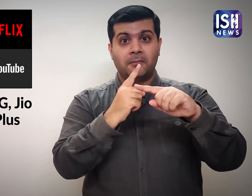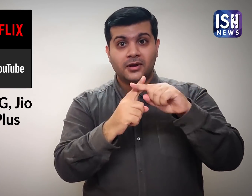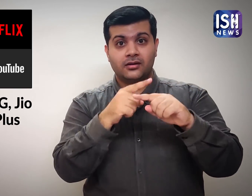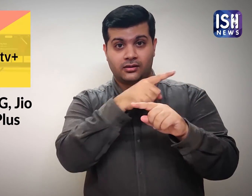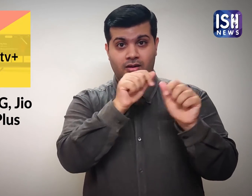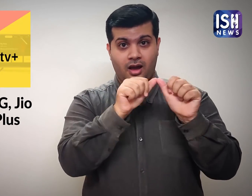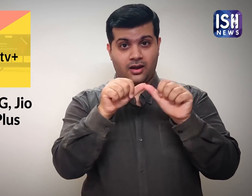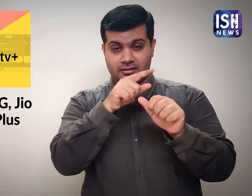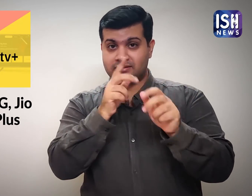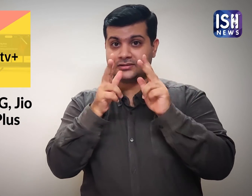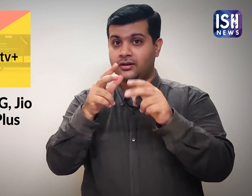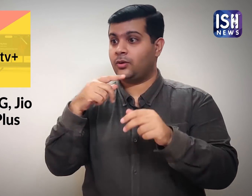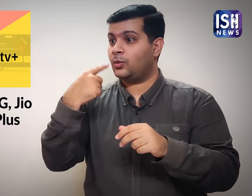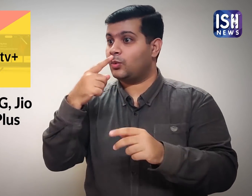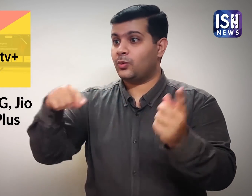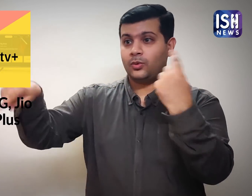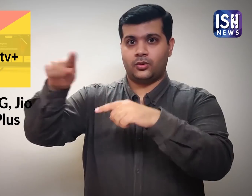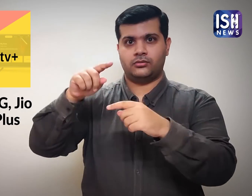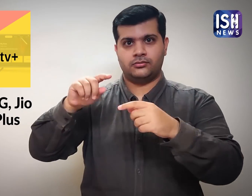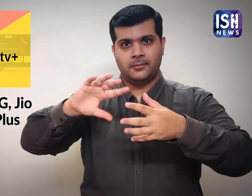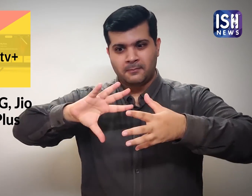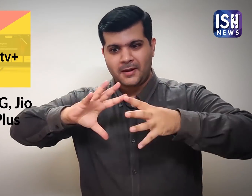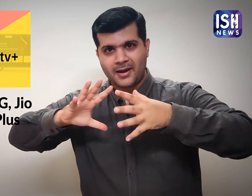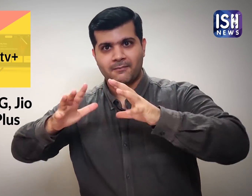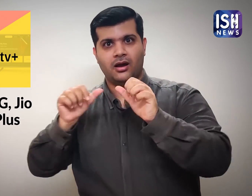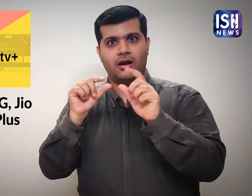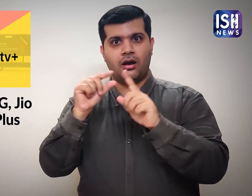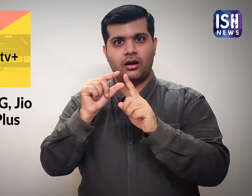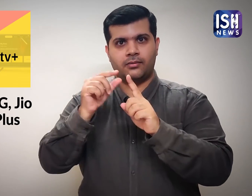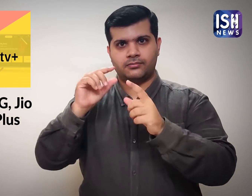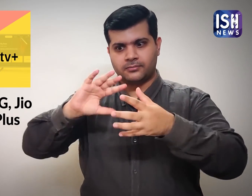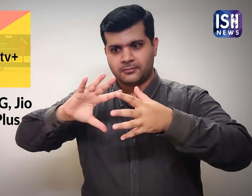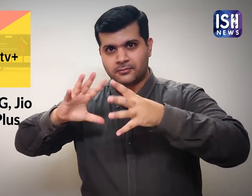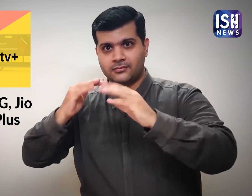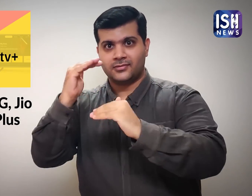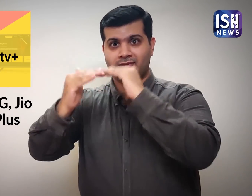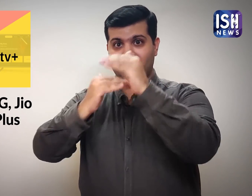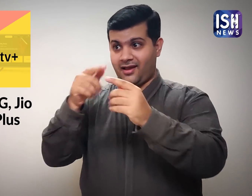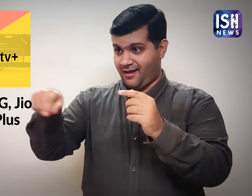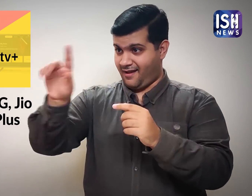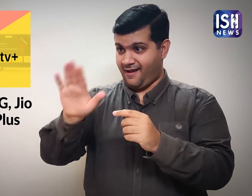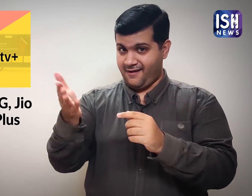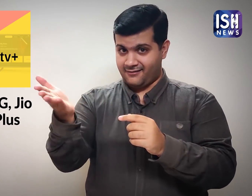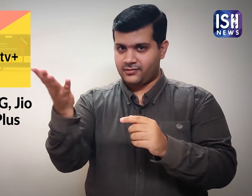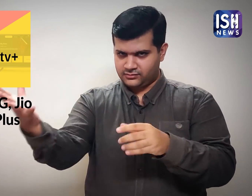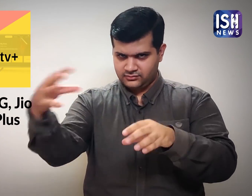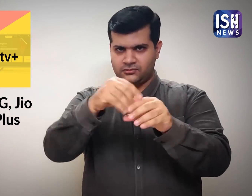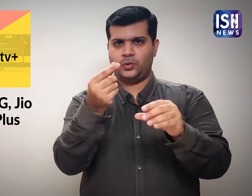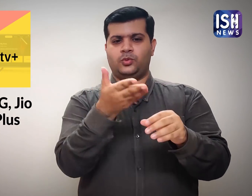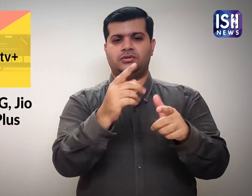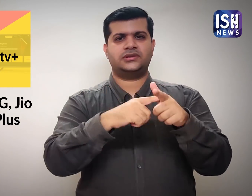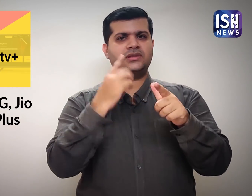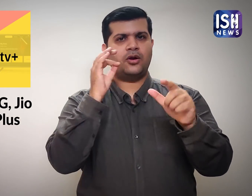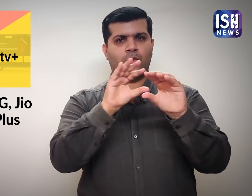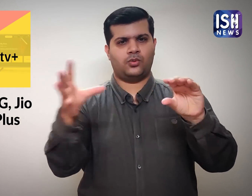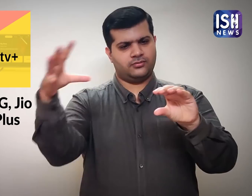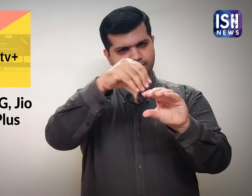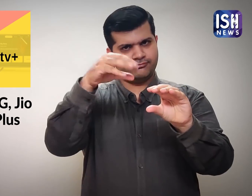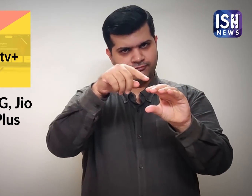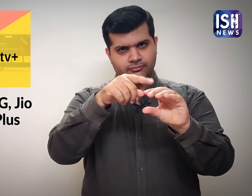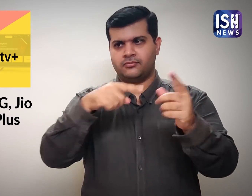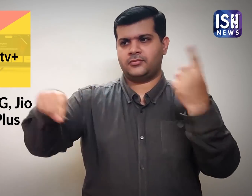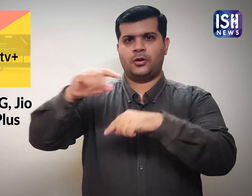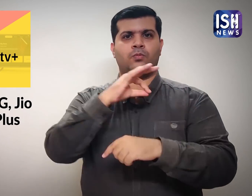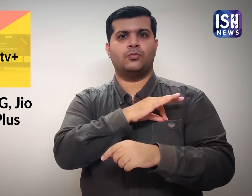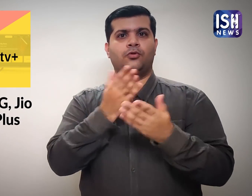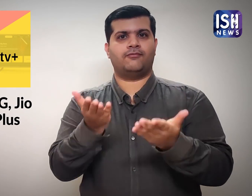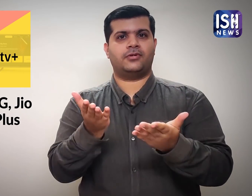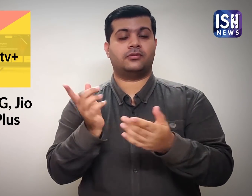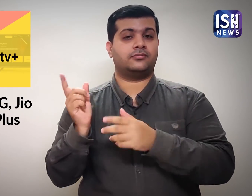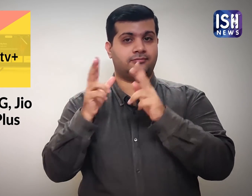Many App developers will be able to submit their apps on the Jio platform and earn profits.